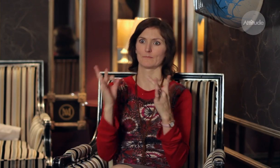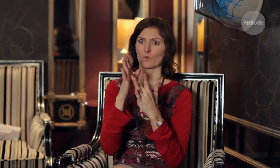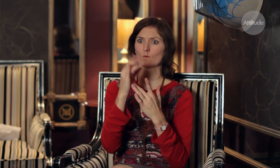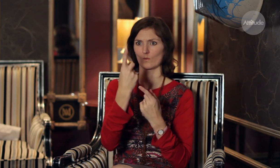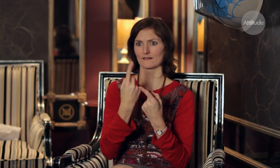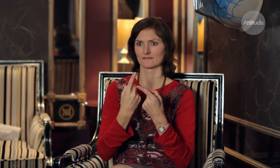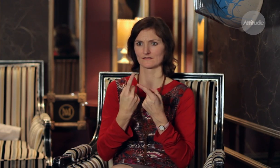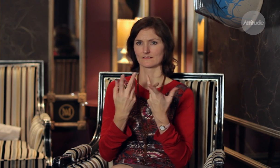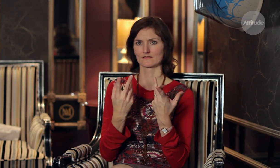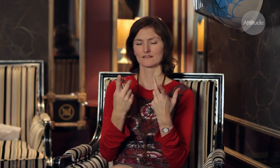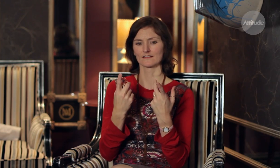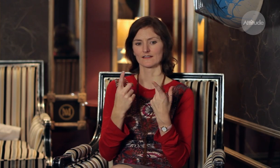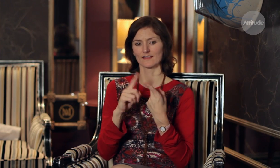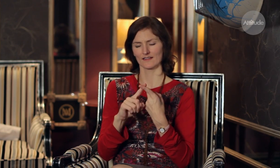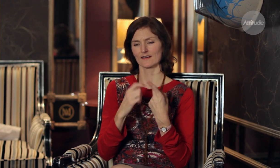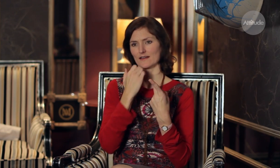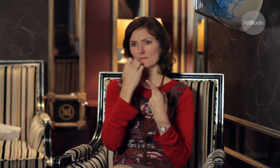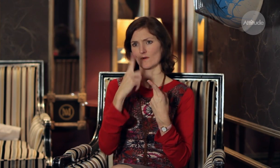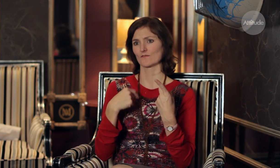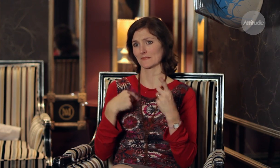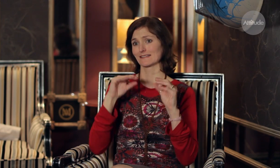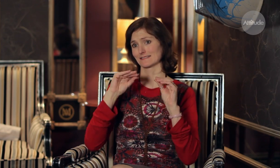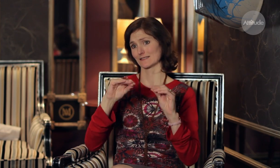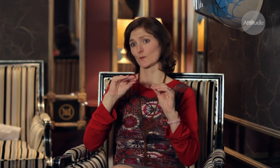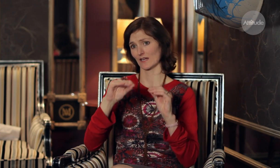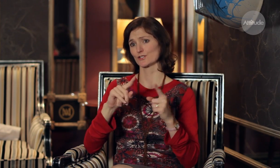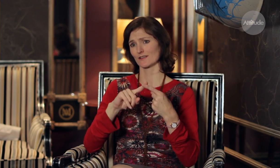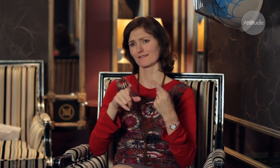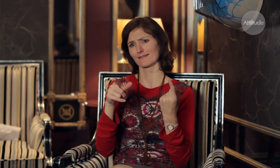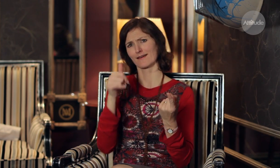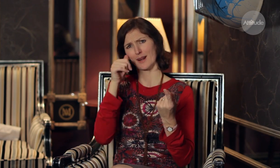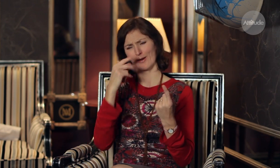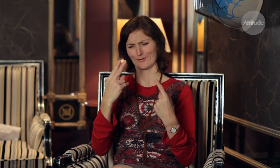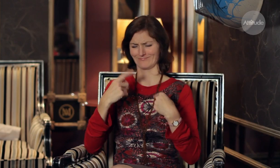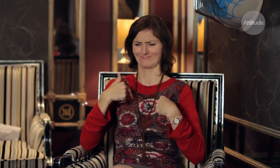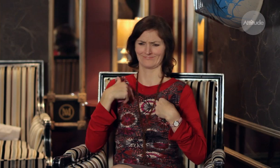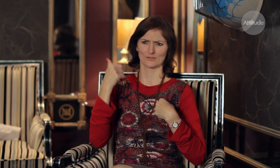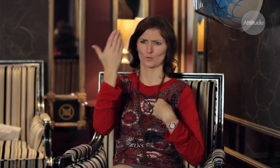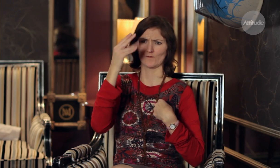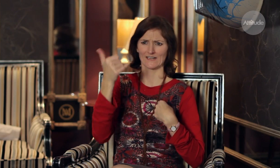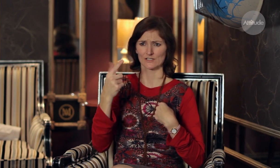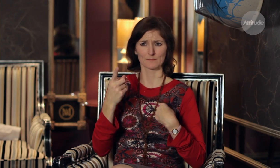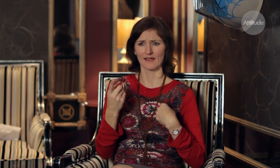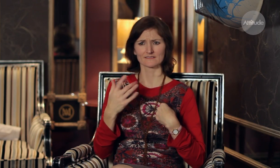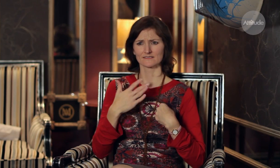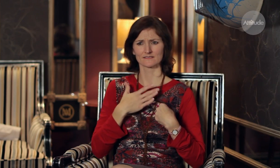access. One of the most important things is that Deaf children have education. Sure, I